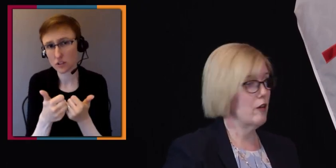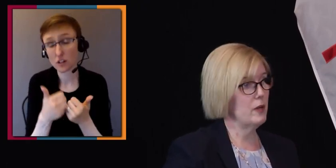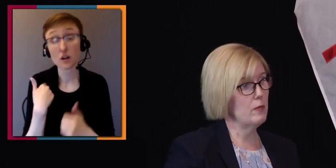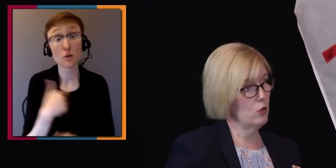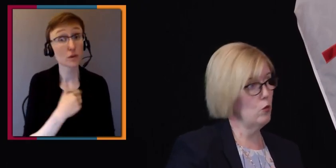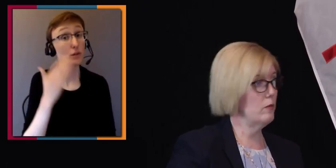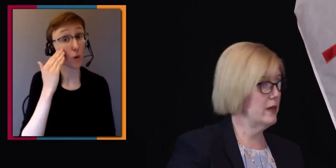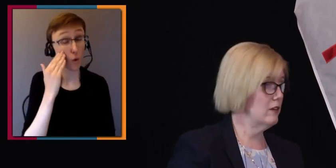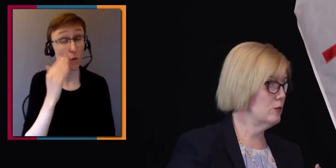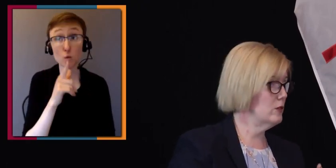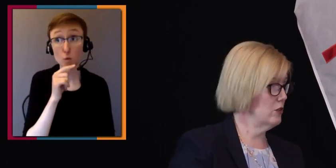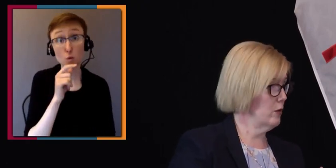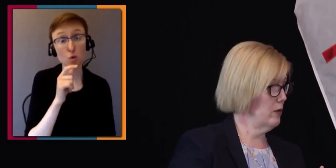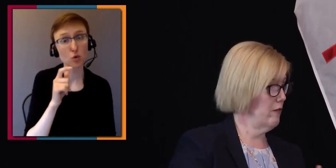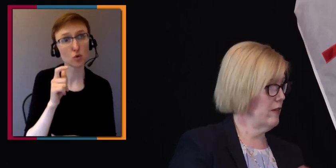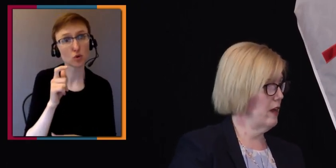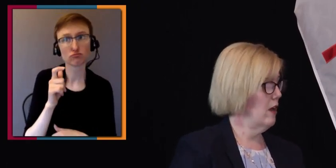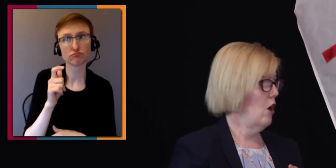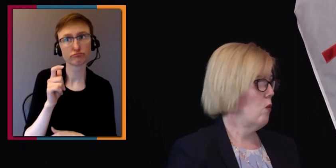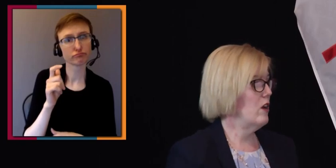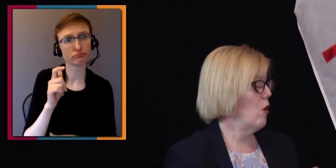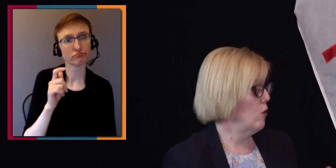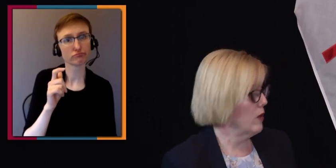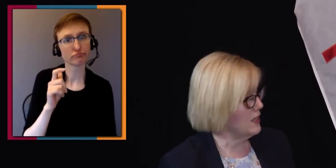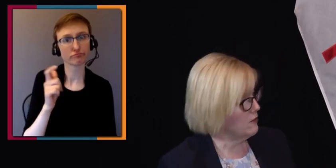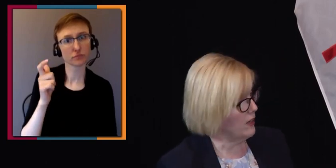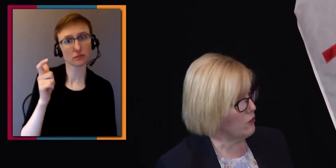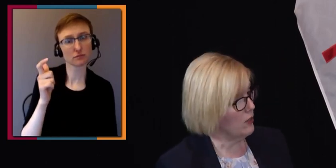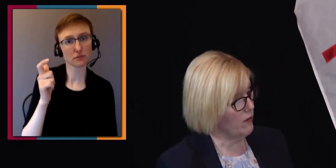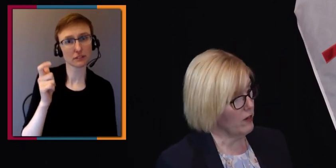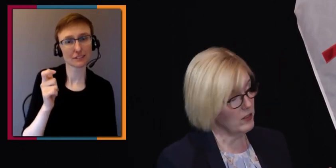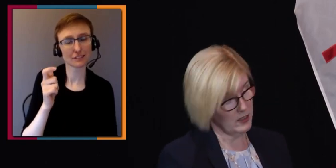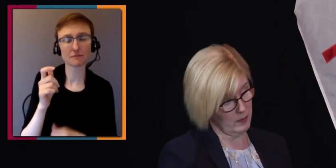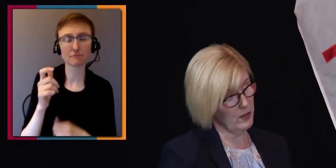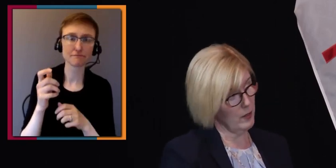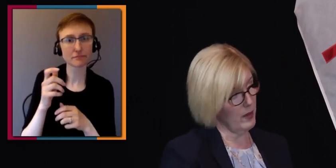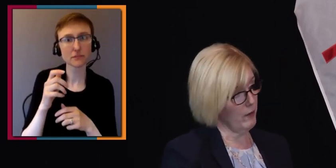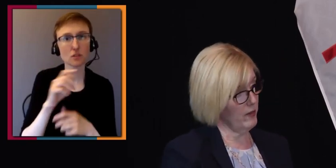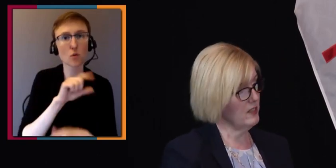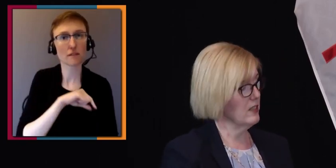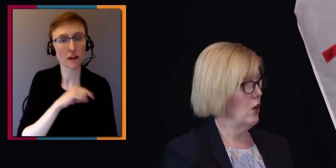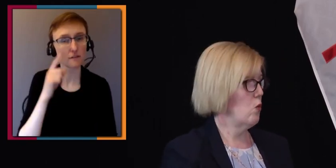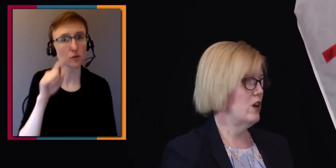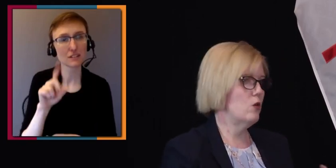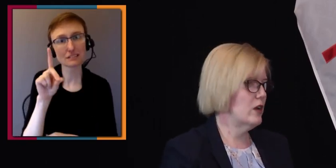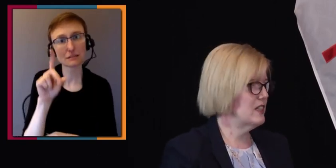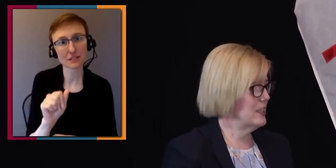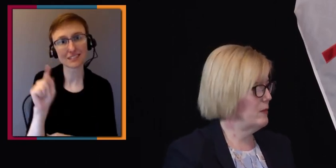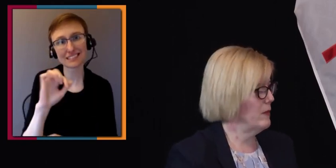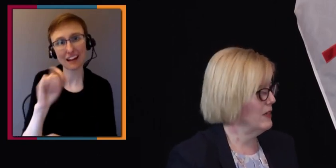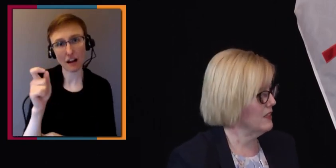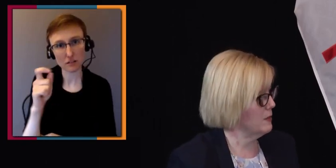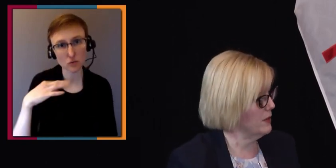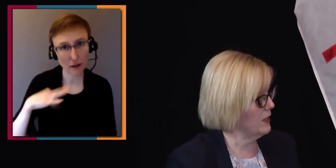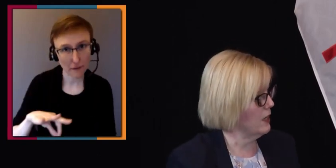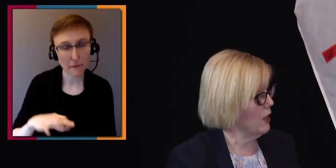a lot of people who would be eligible don't apply for that. We know who gets veteran affairs disability benefits. We know who gets CPP disability,